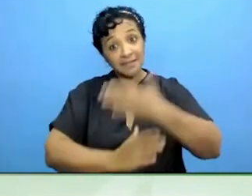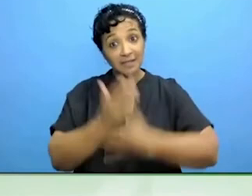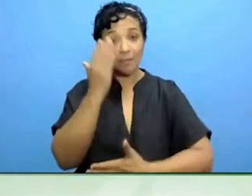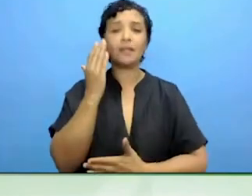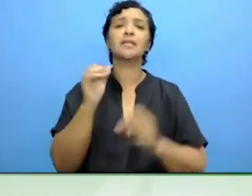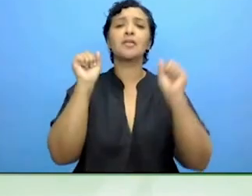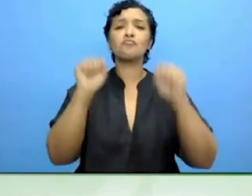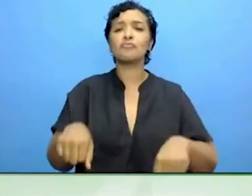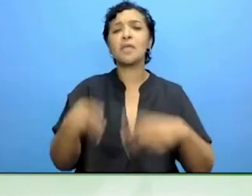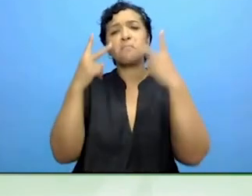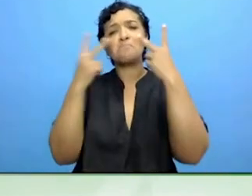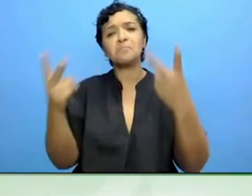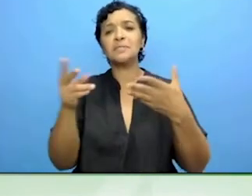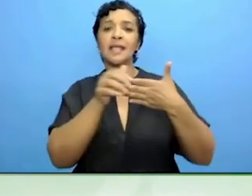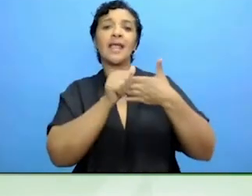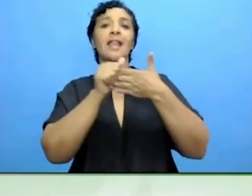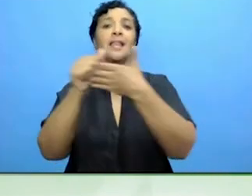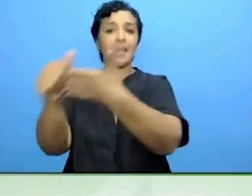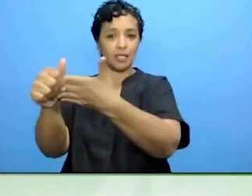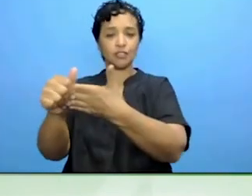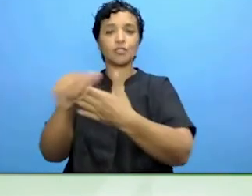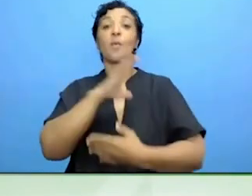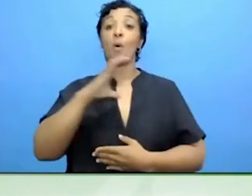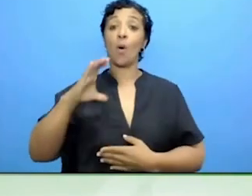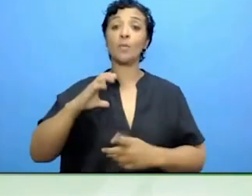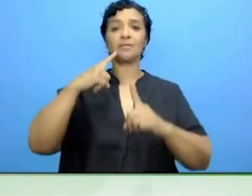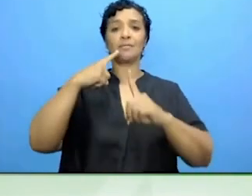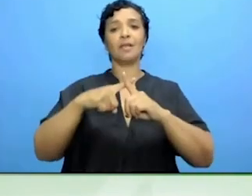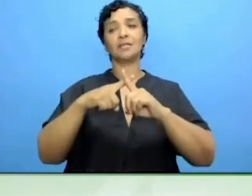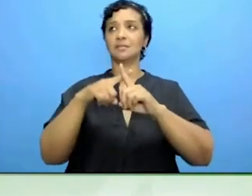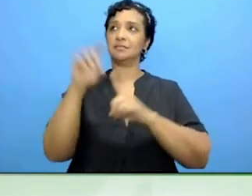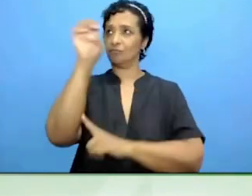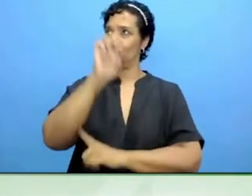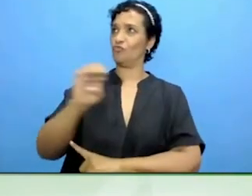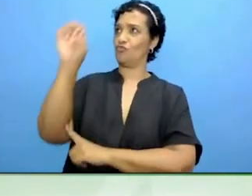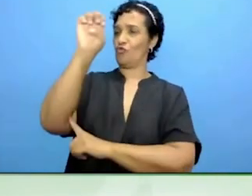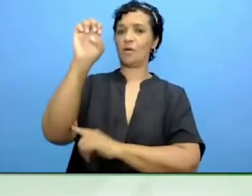from the Commission and European institutions to improve services in